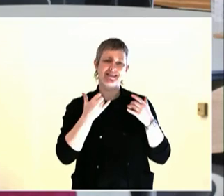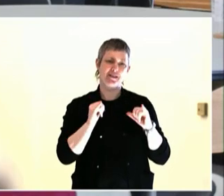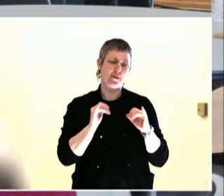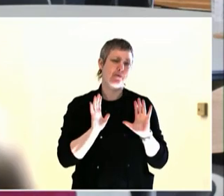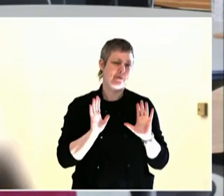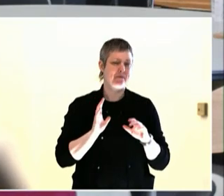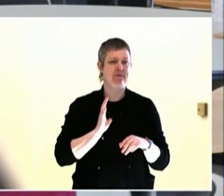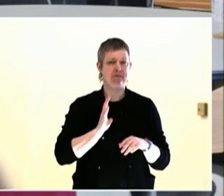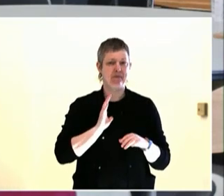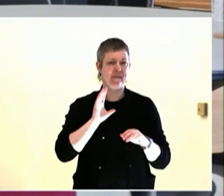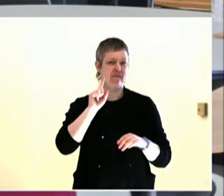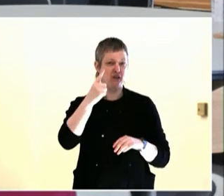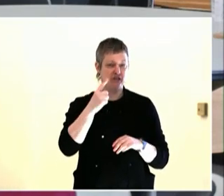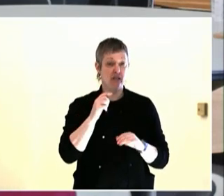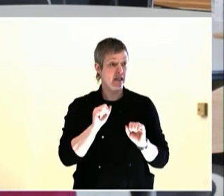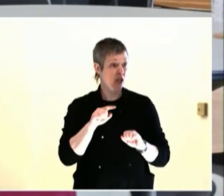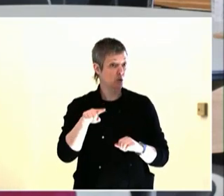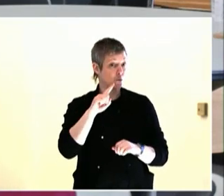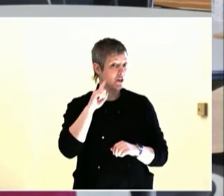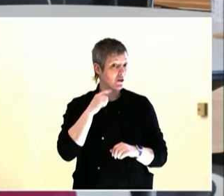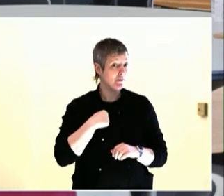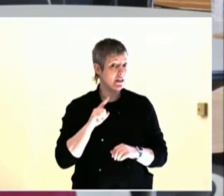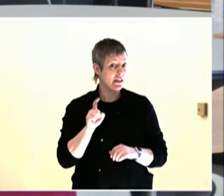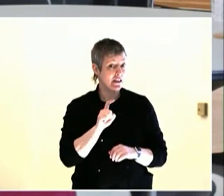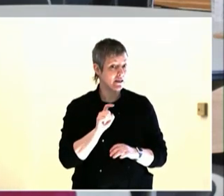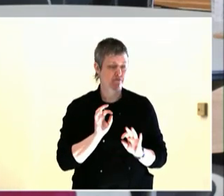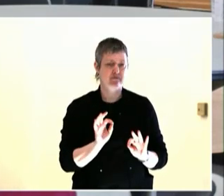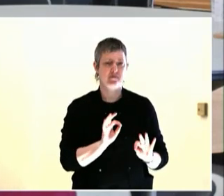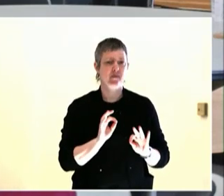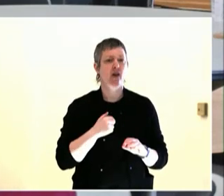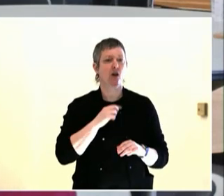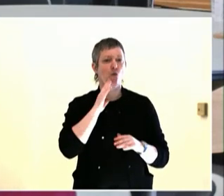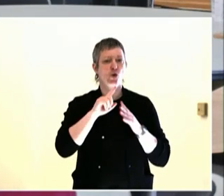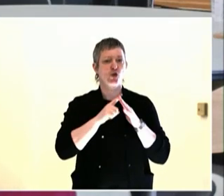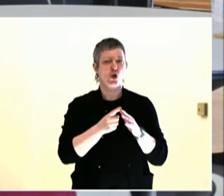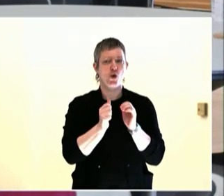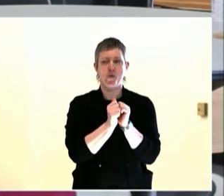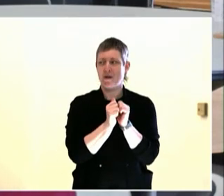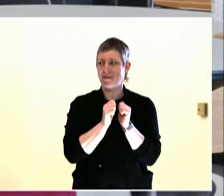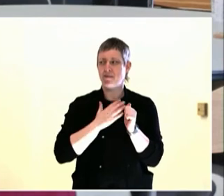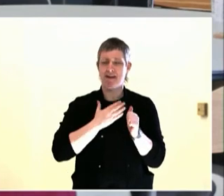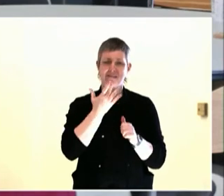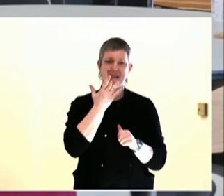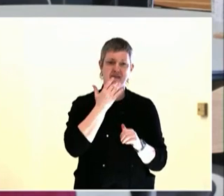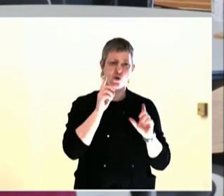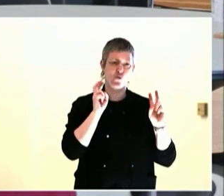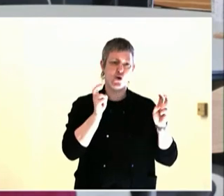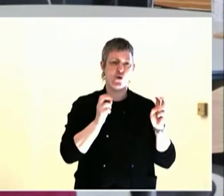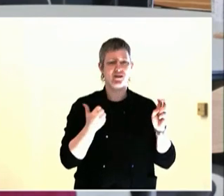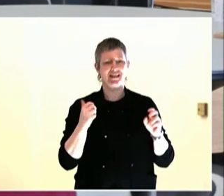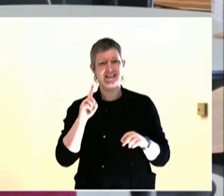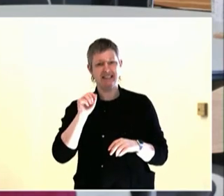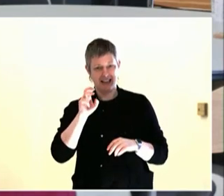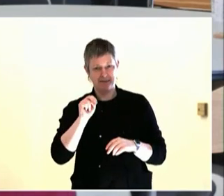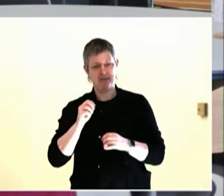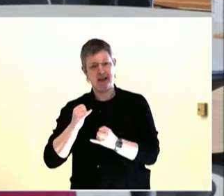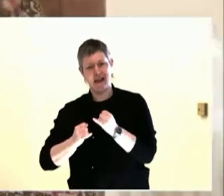up in Portland. Antonio served as a Multnomah youth commissioner and a